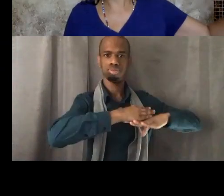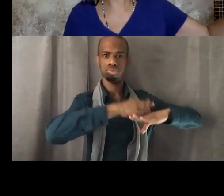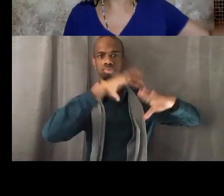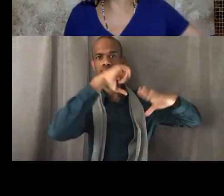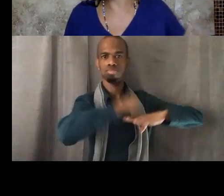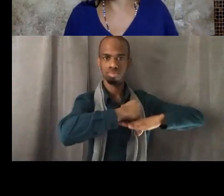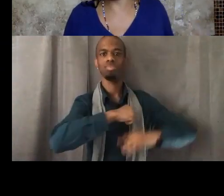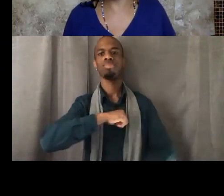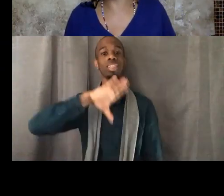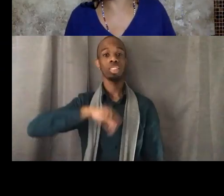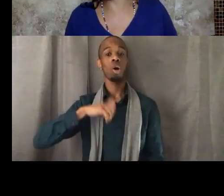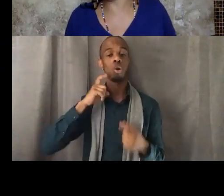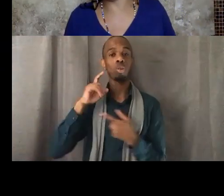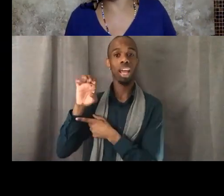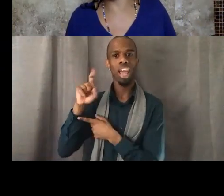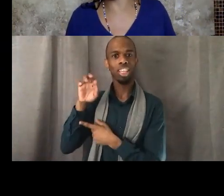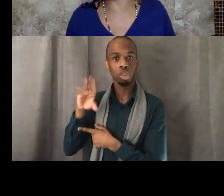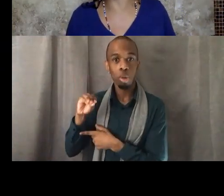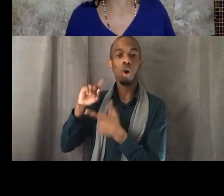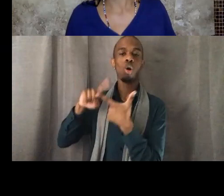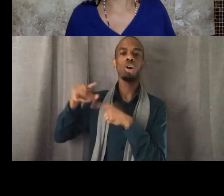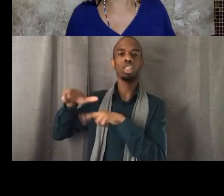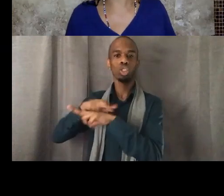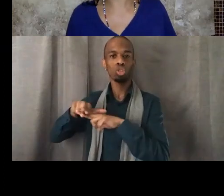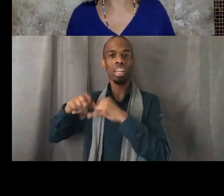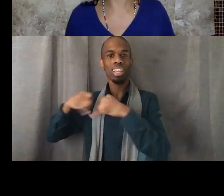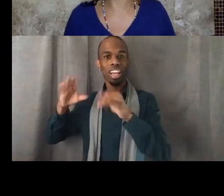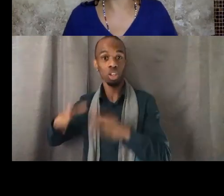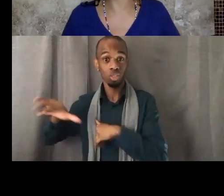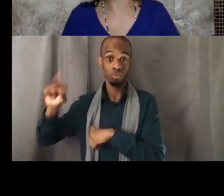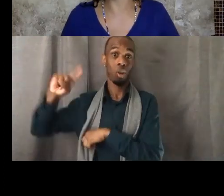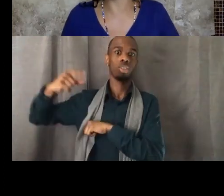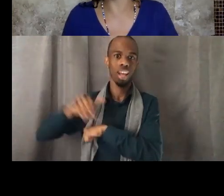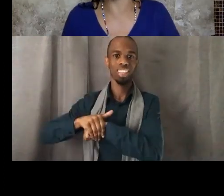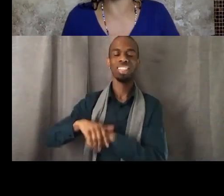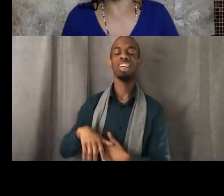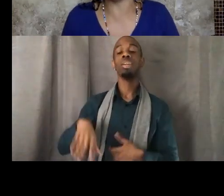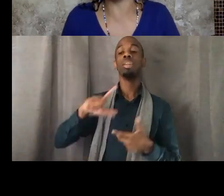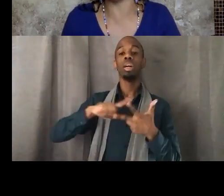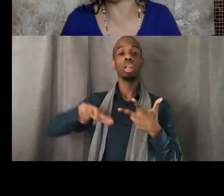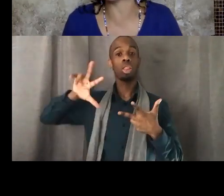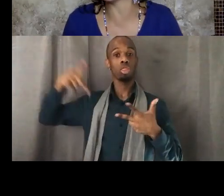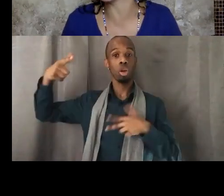We shut down the Expo Train line the first night, the third day we shut down the 10 Freeway which was